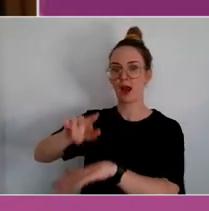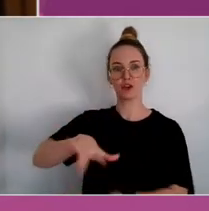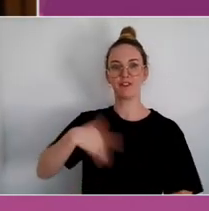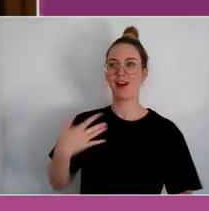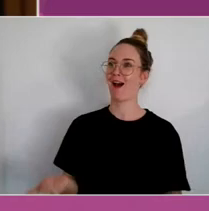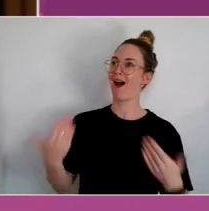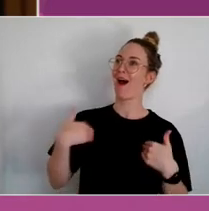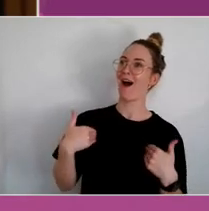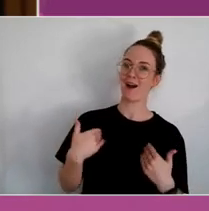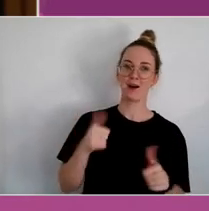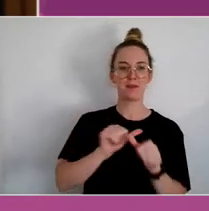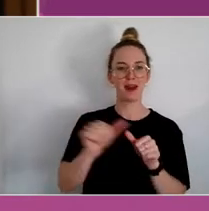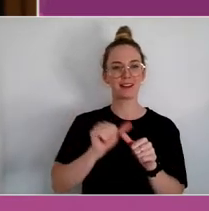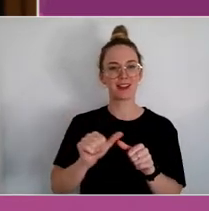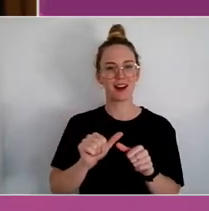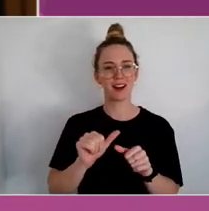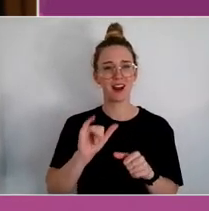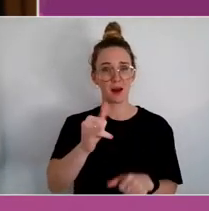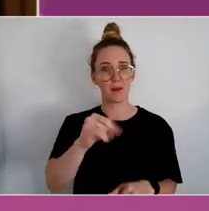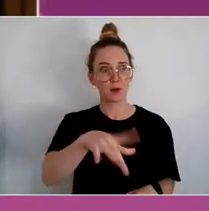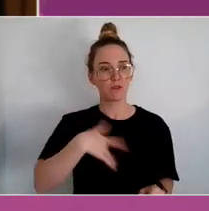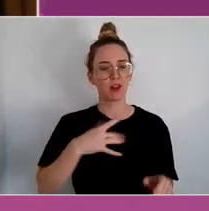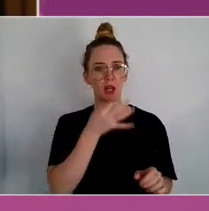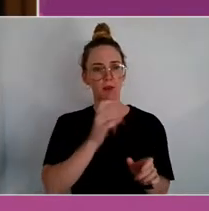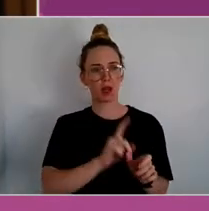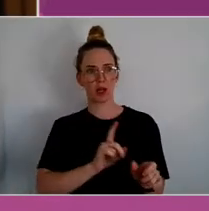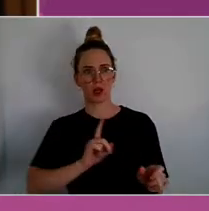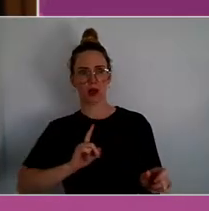You might actually feel excluded and worse.